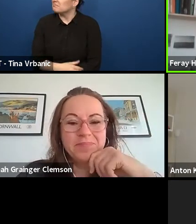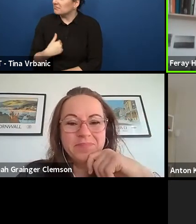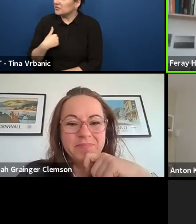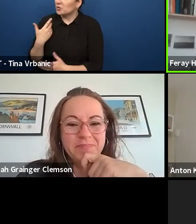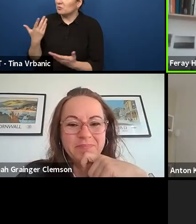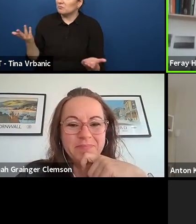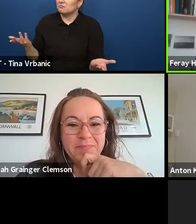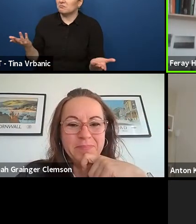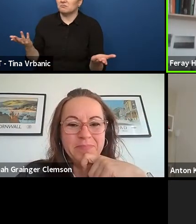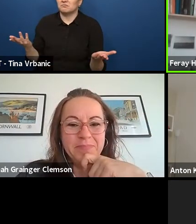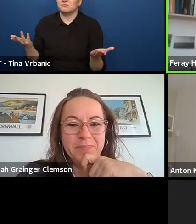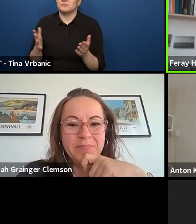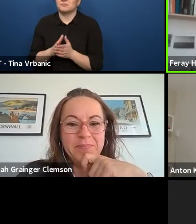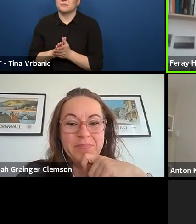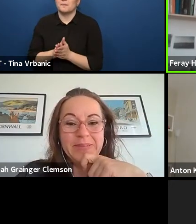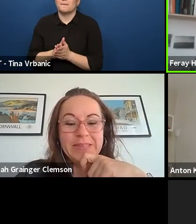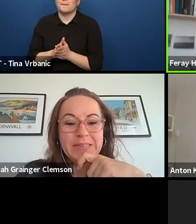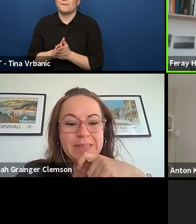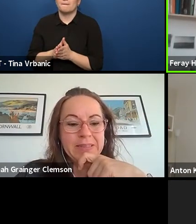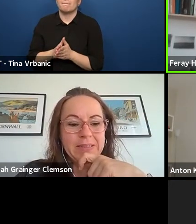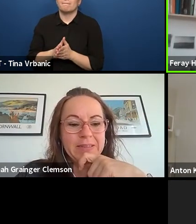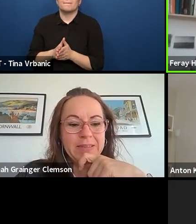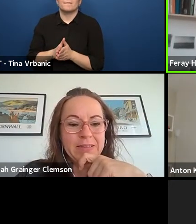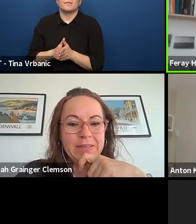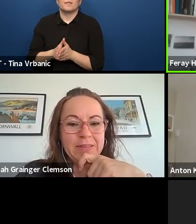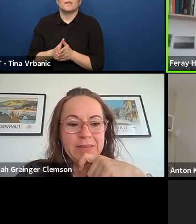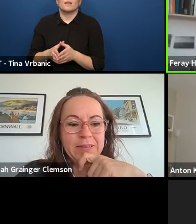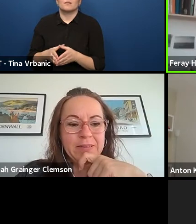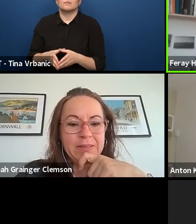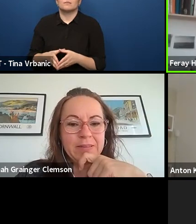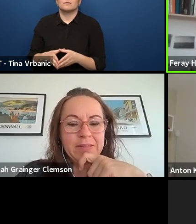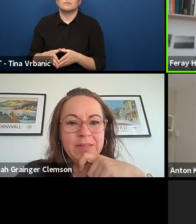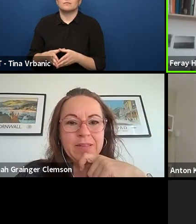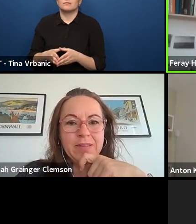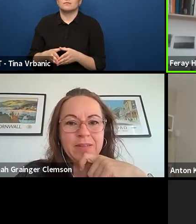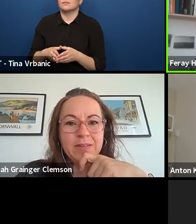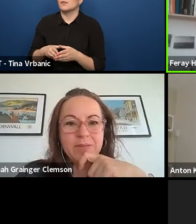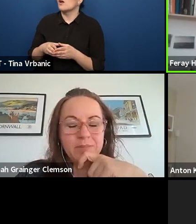I would also like to give Paulien who started today